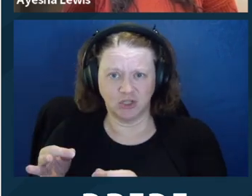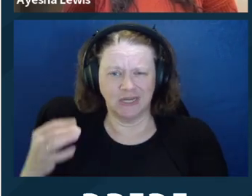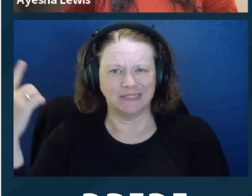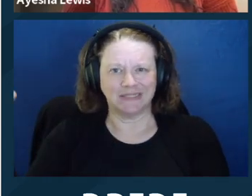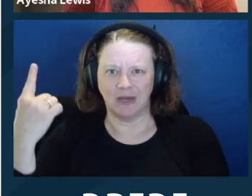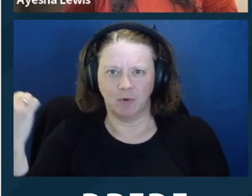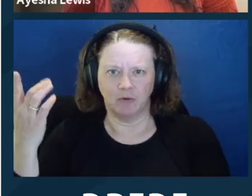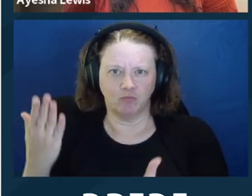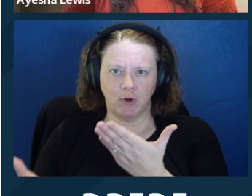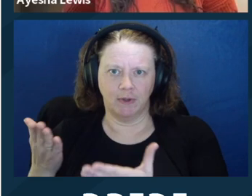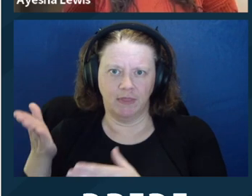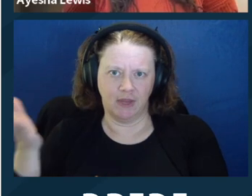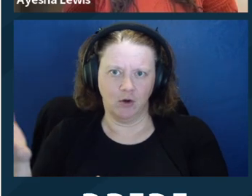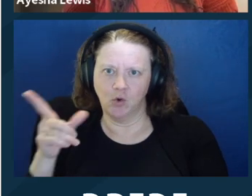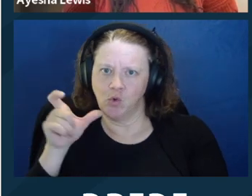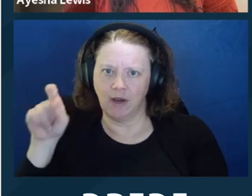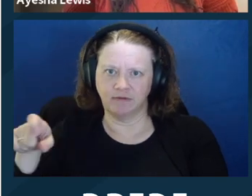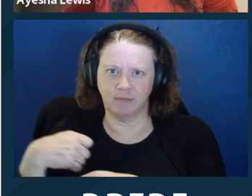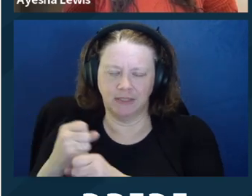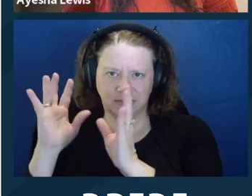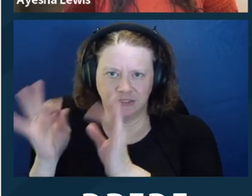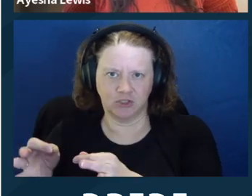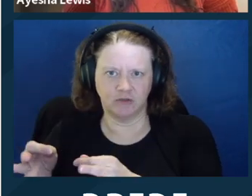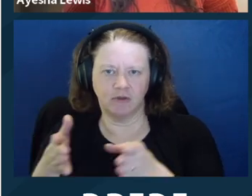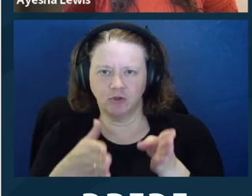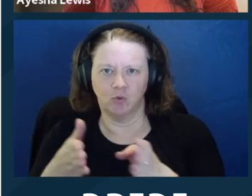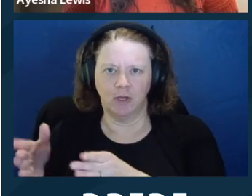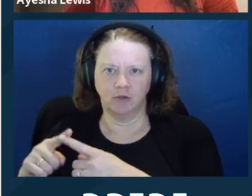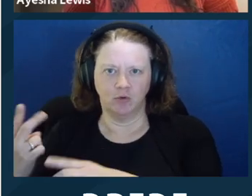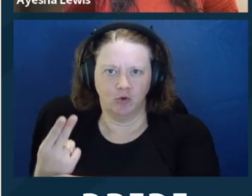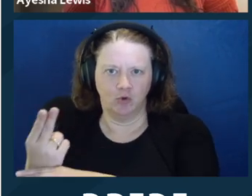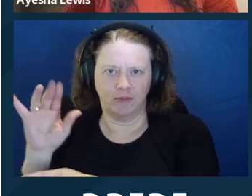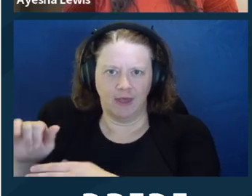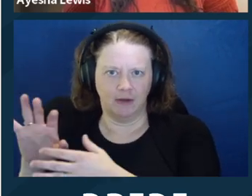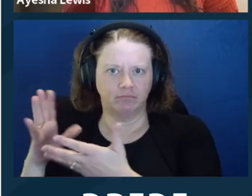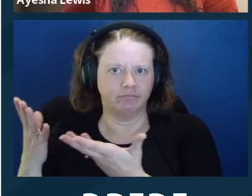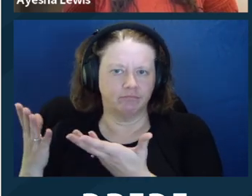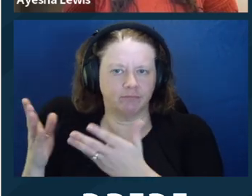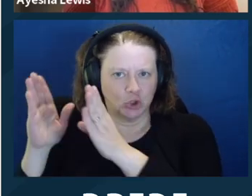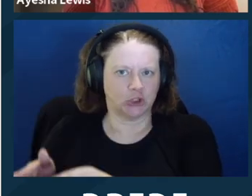has no capacity, they've probably someone who has to be making decisions. There's mechanisms